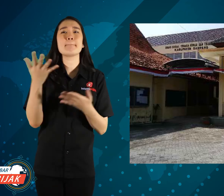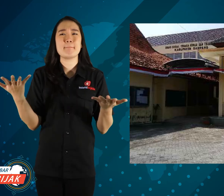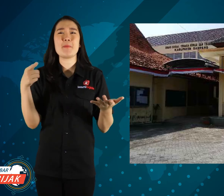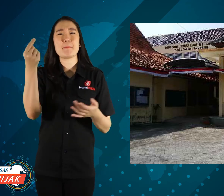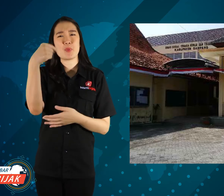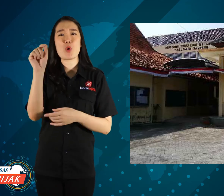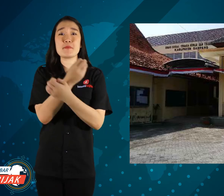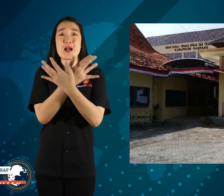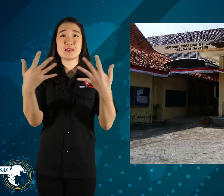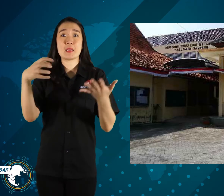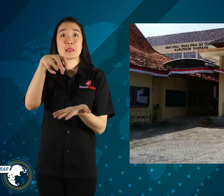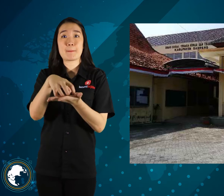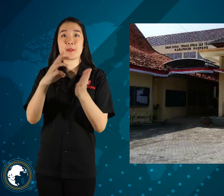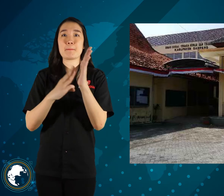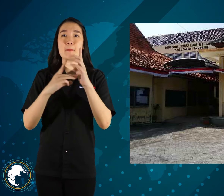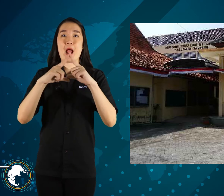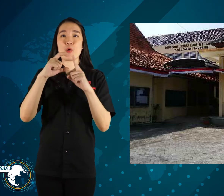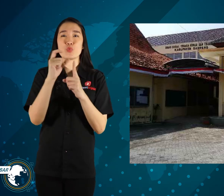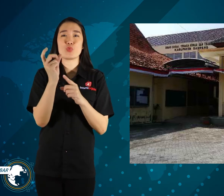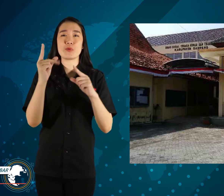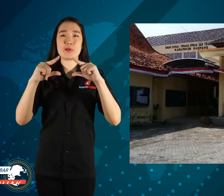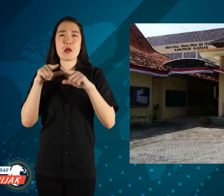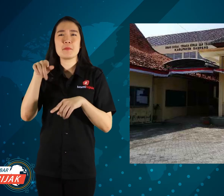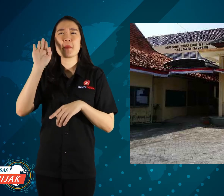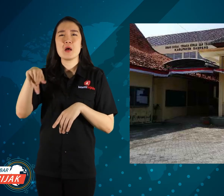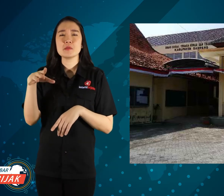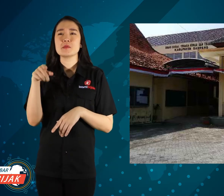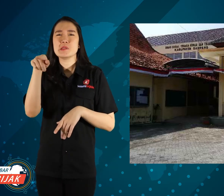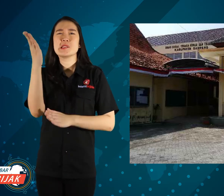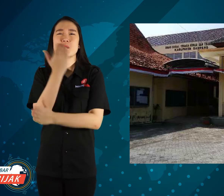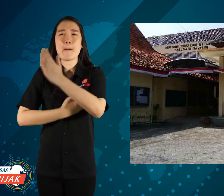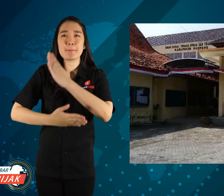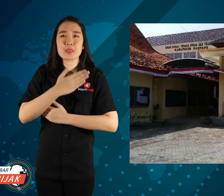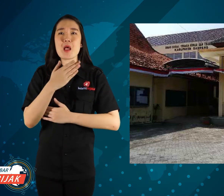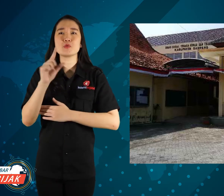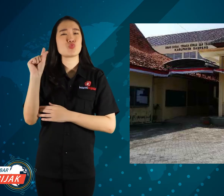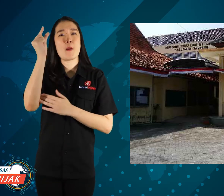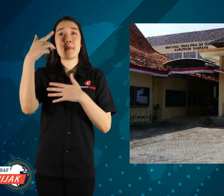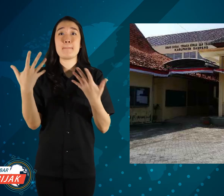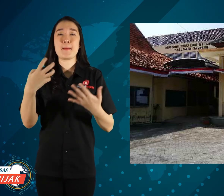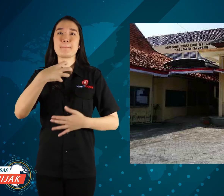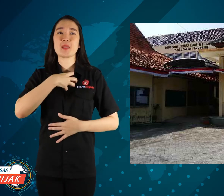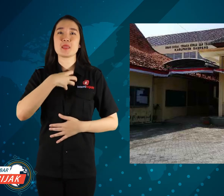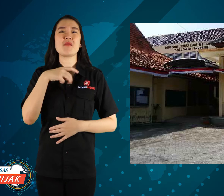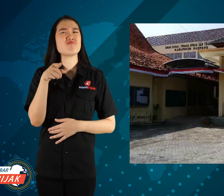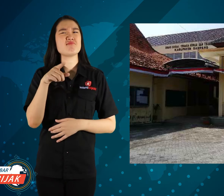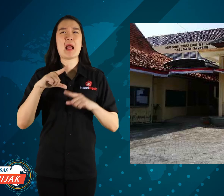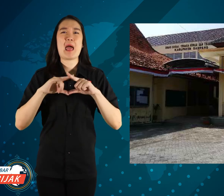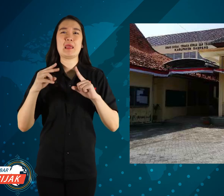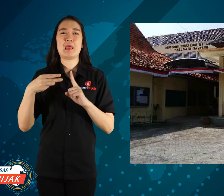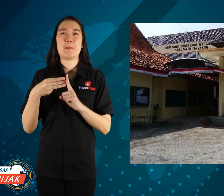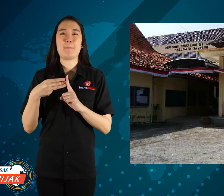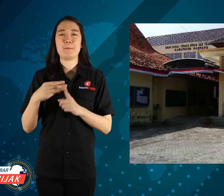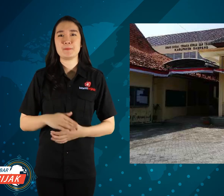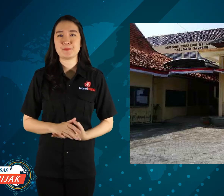it is true that the Madurese still think Disability, especially mental, is a disgrace.